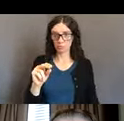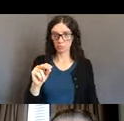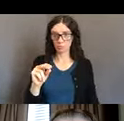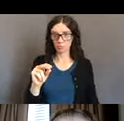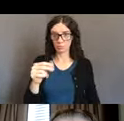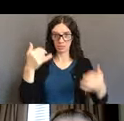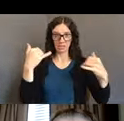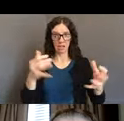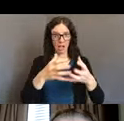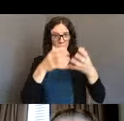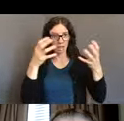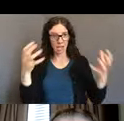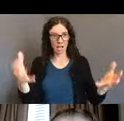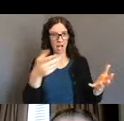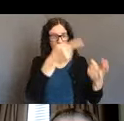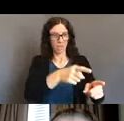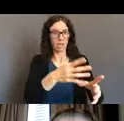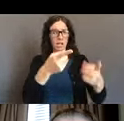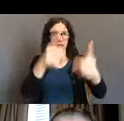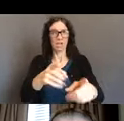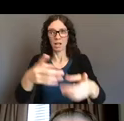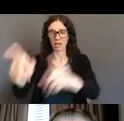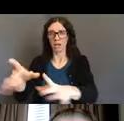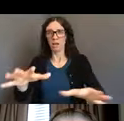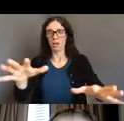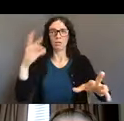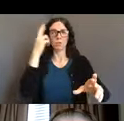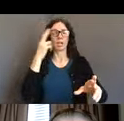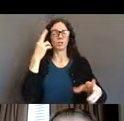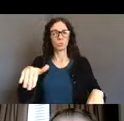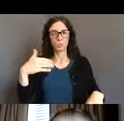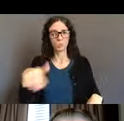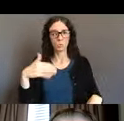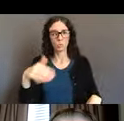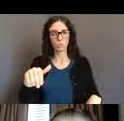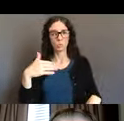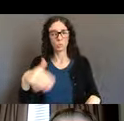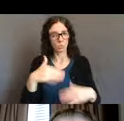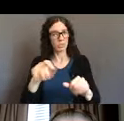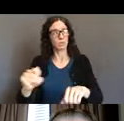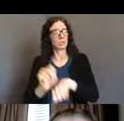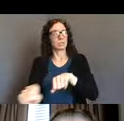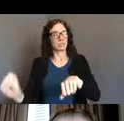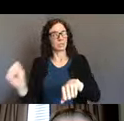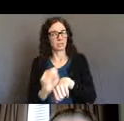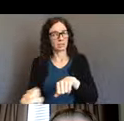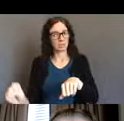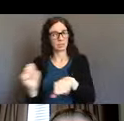things could theoretically effect people with disabilities. I think our innate reaction was